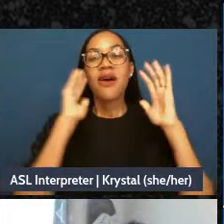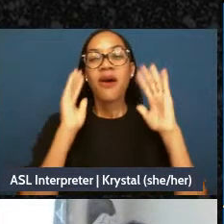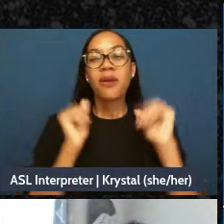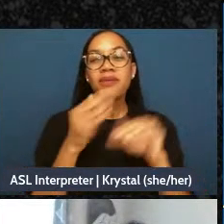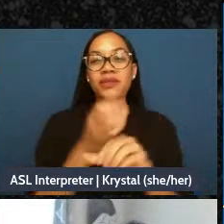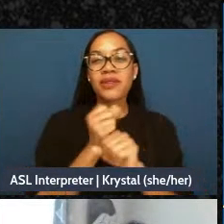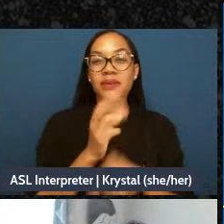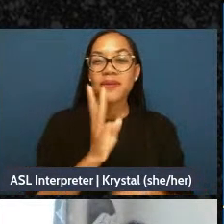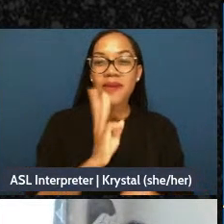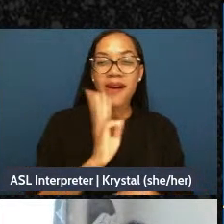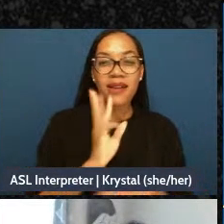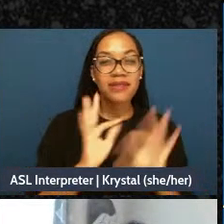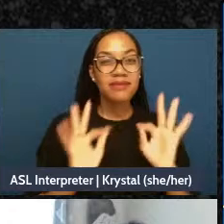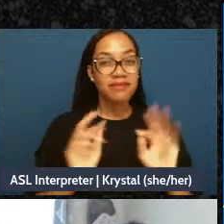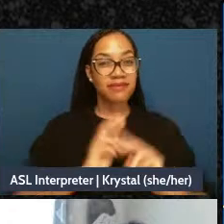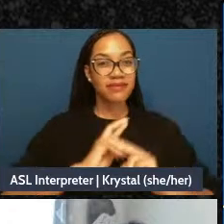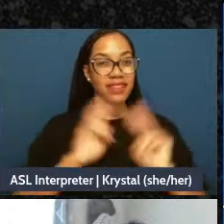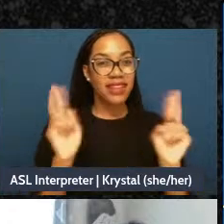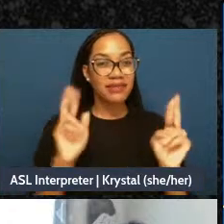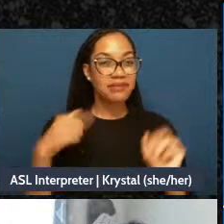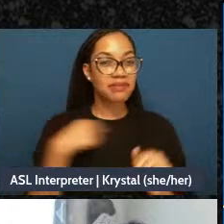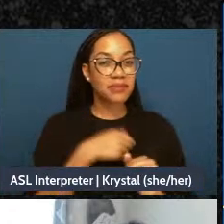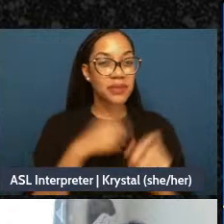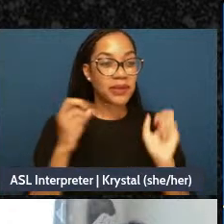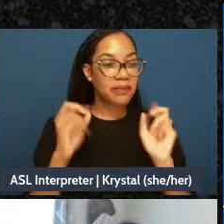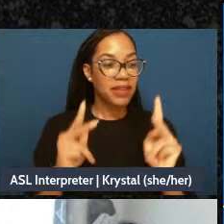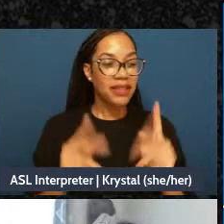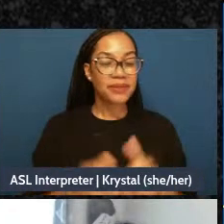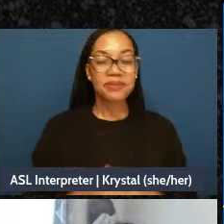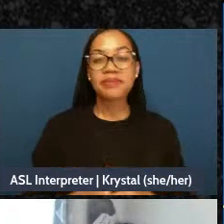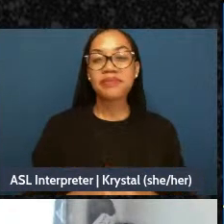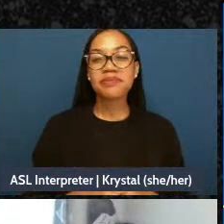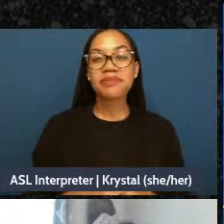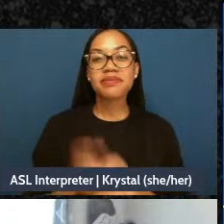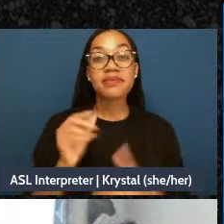All right, and we are back um can we get the next slide please.